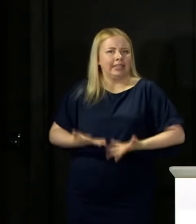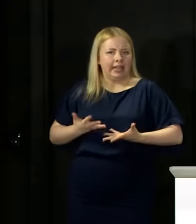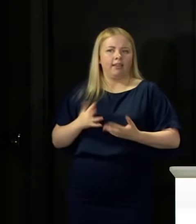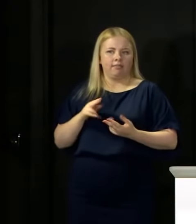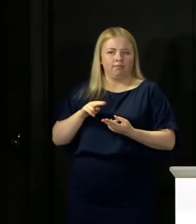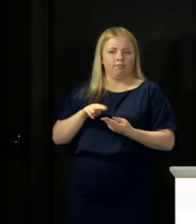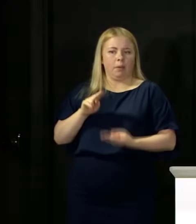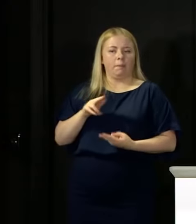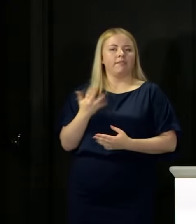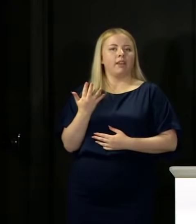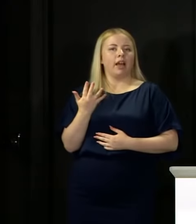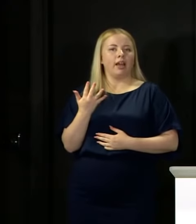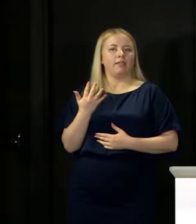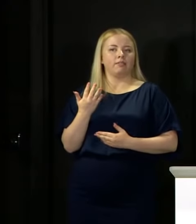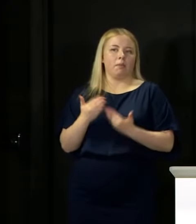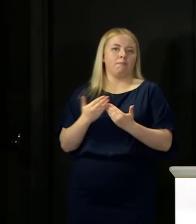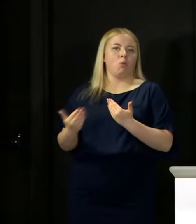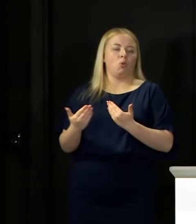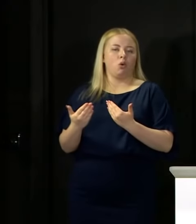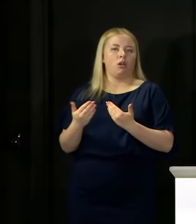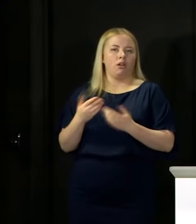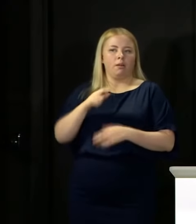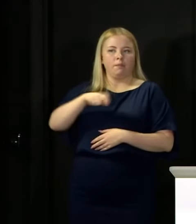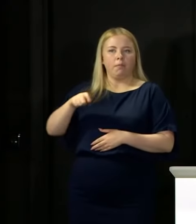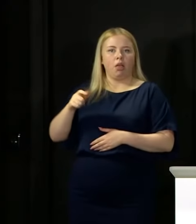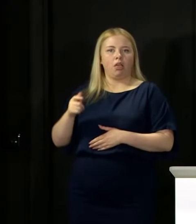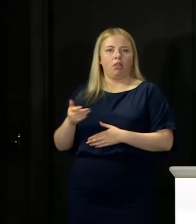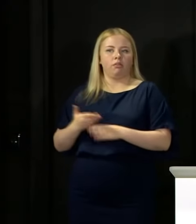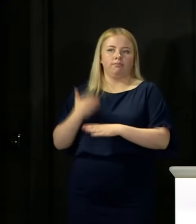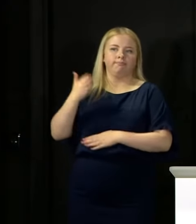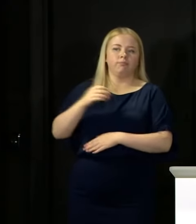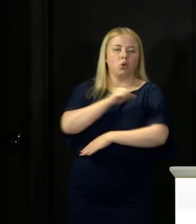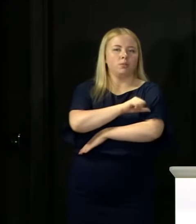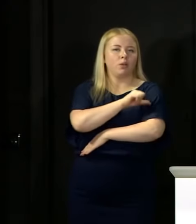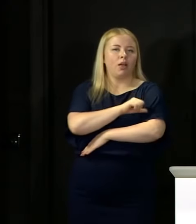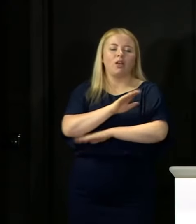We should not read too much into one day.